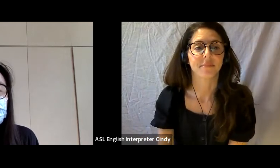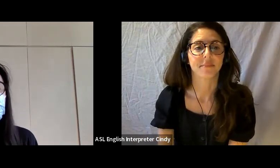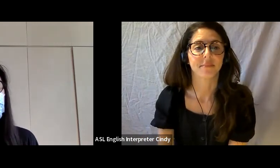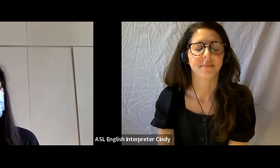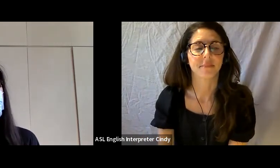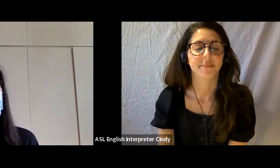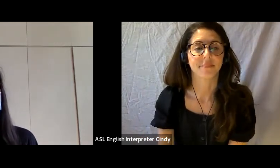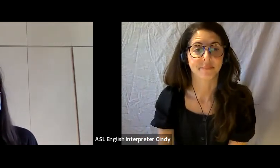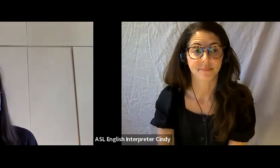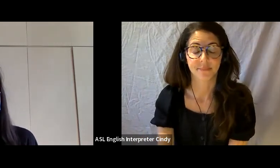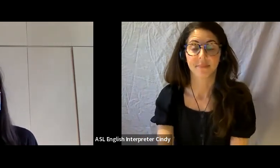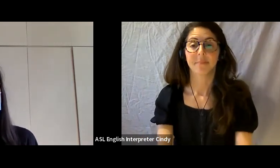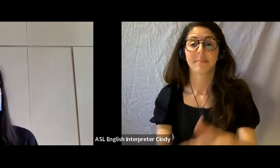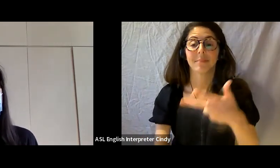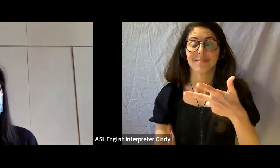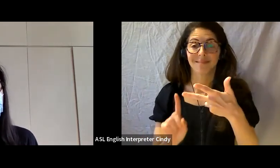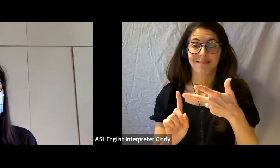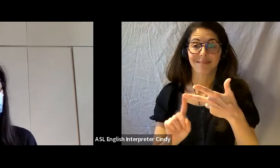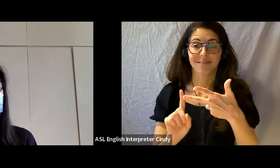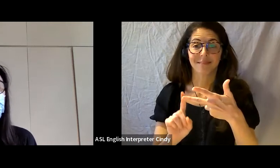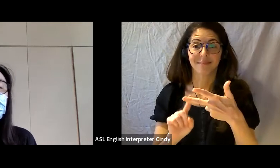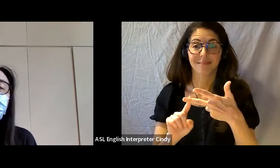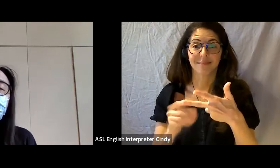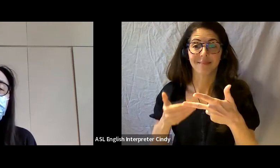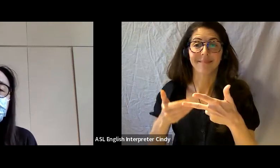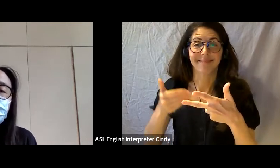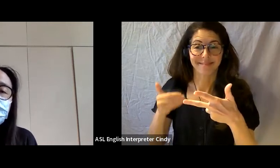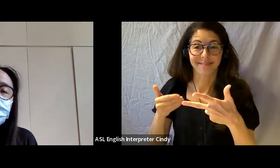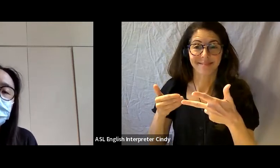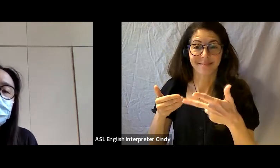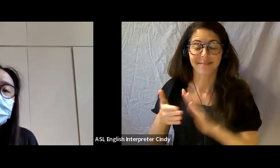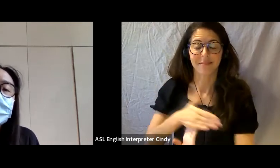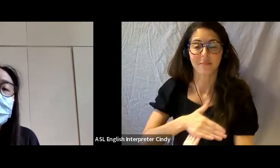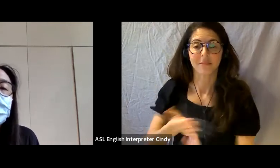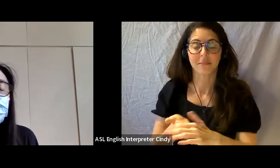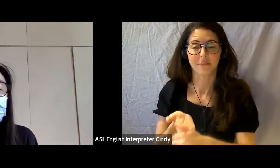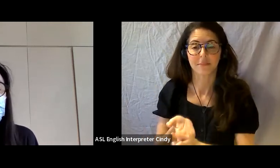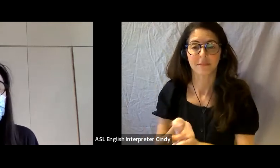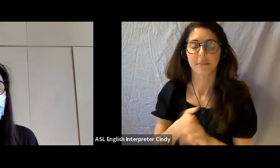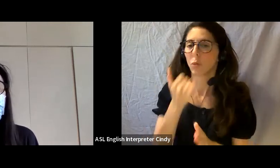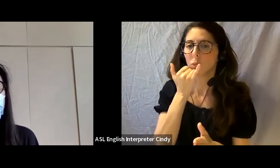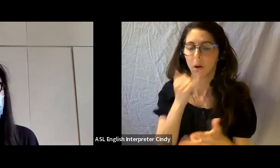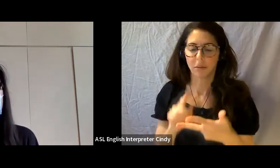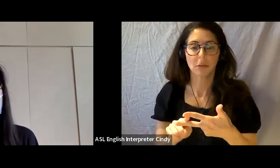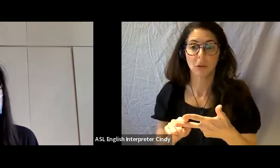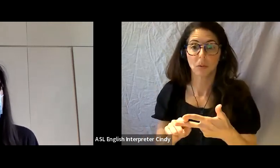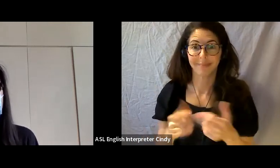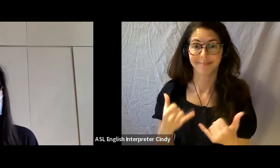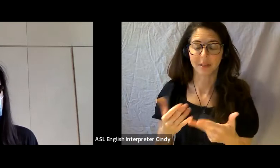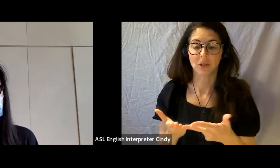And then the show we had just before this current one was called #Crip Ritual.